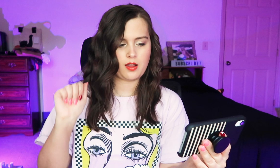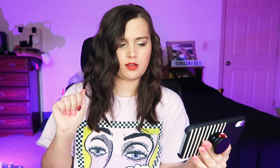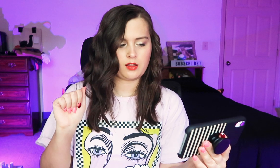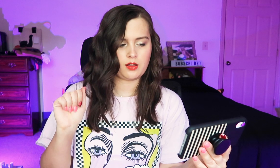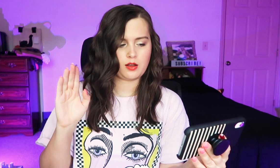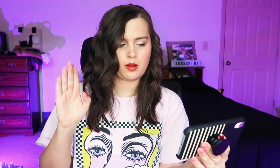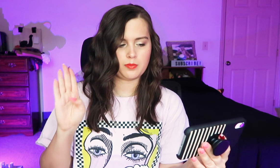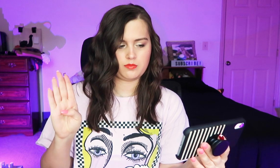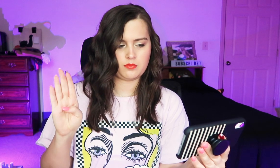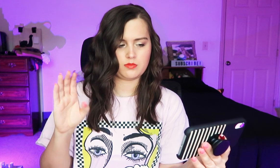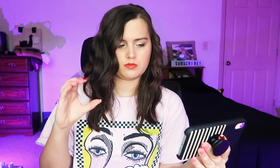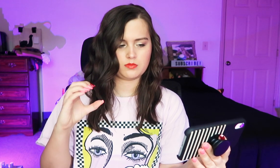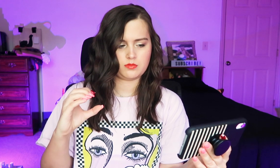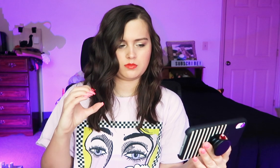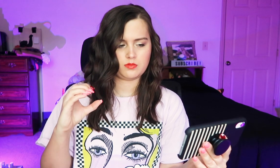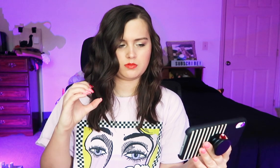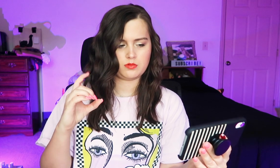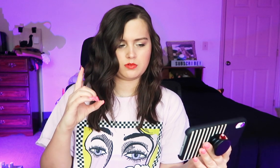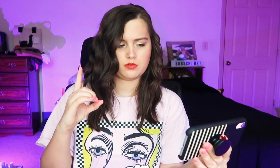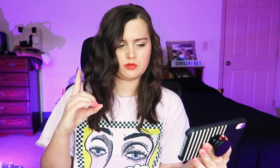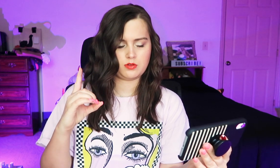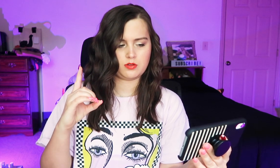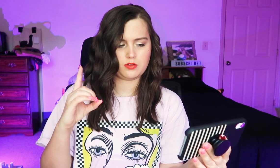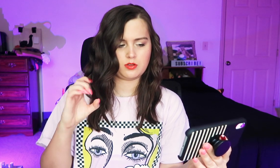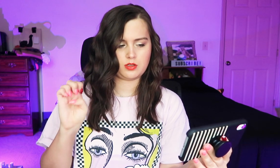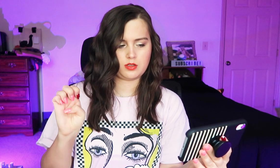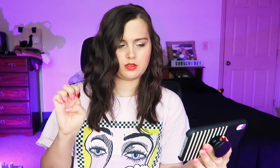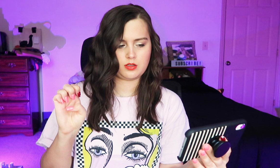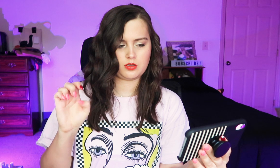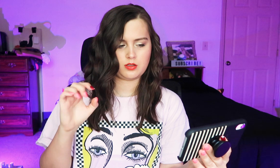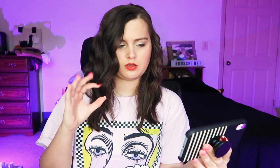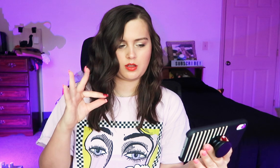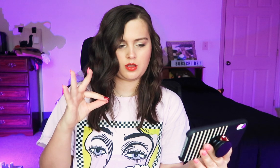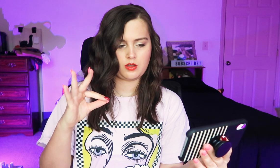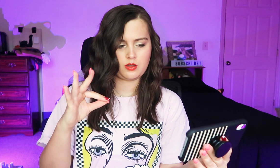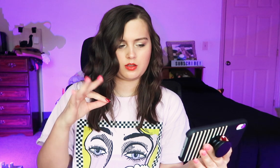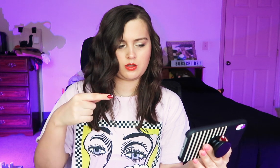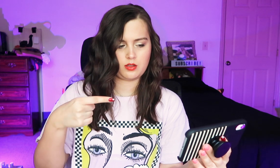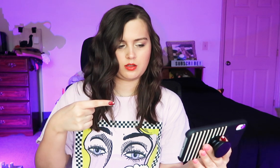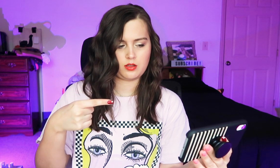A, B, C, D, E, F, G.